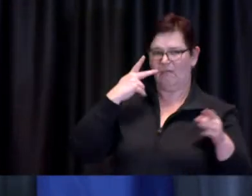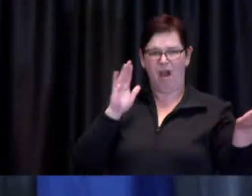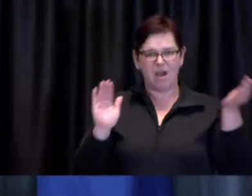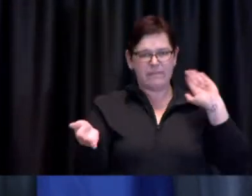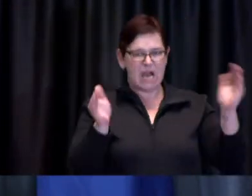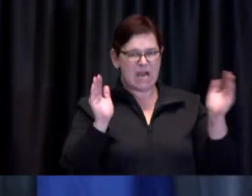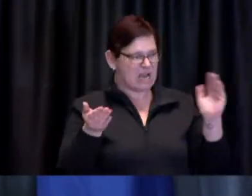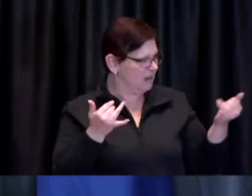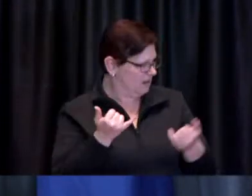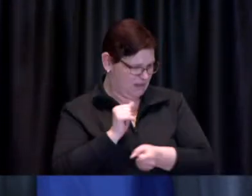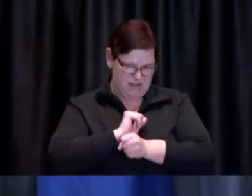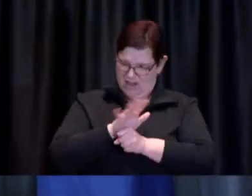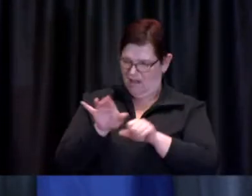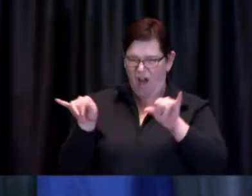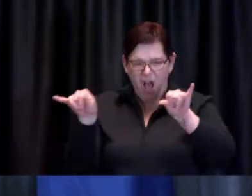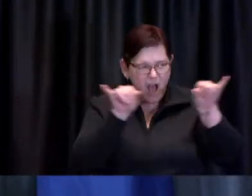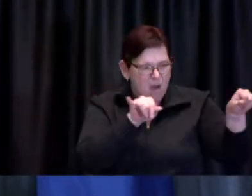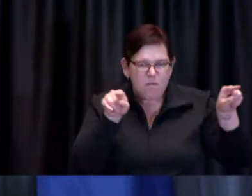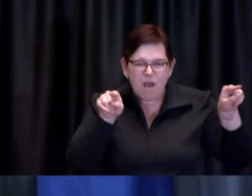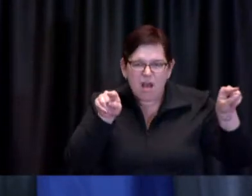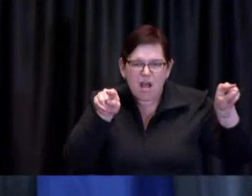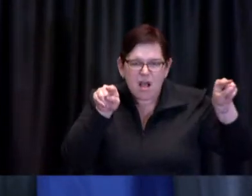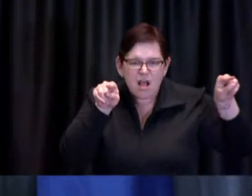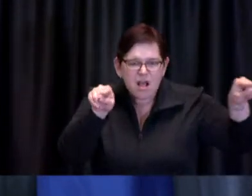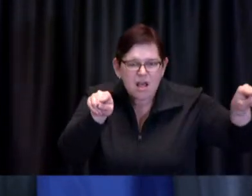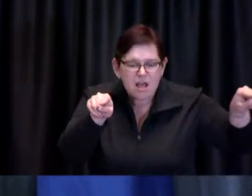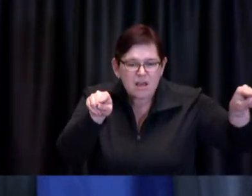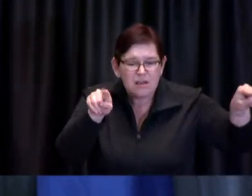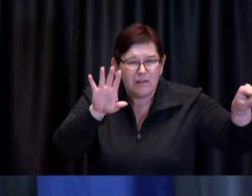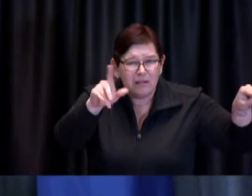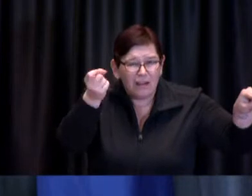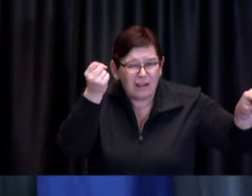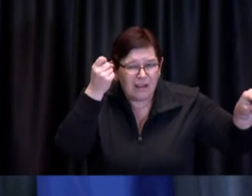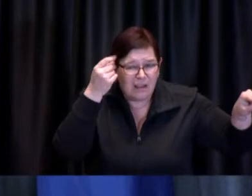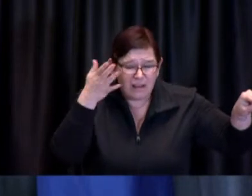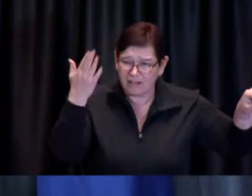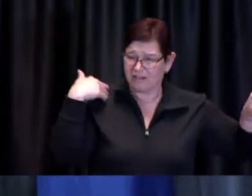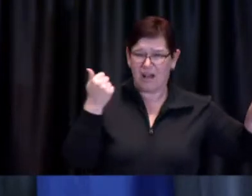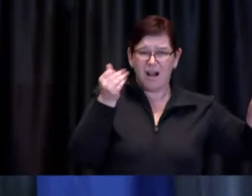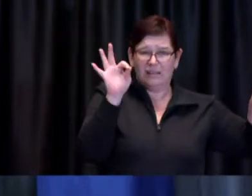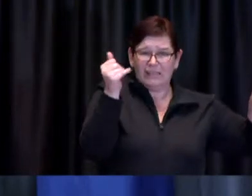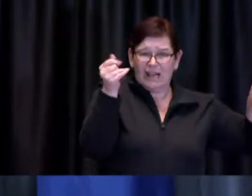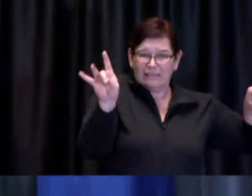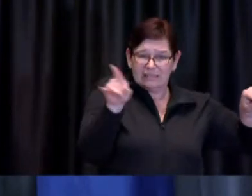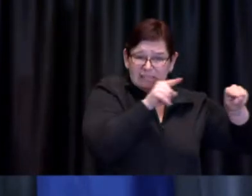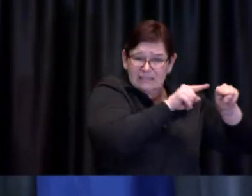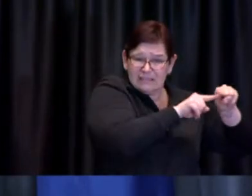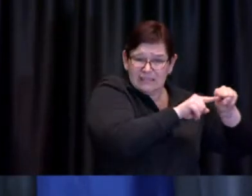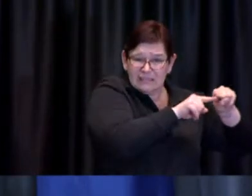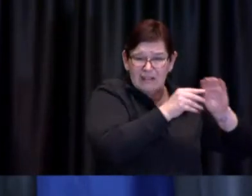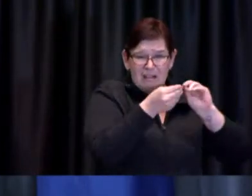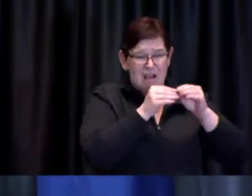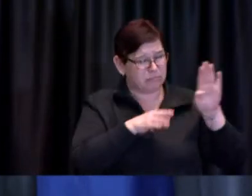But even then the 1918 pandemic ran its course and ended.